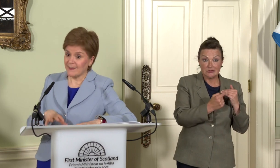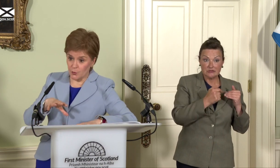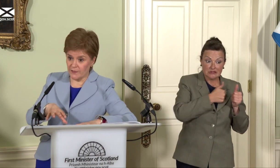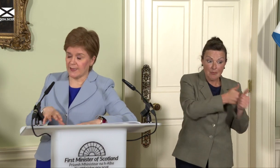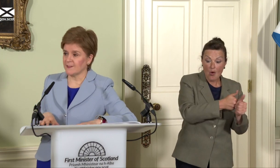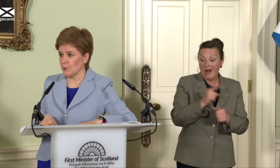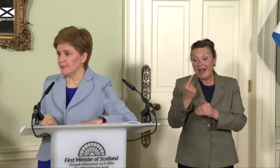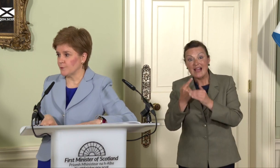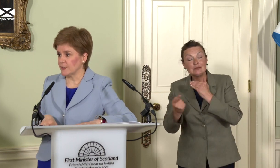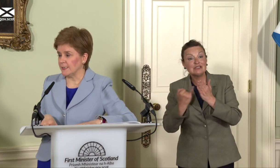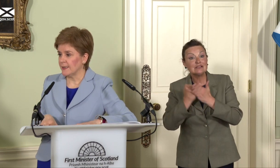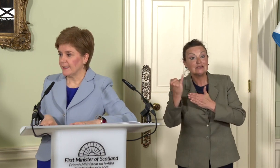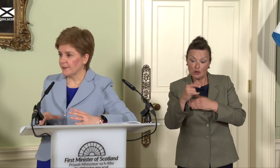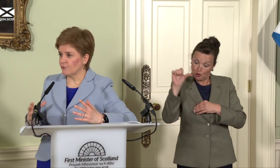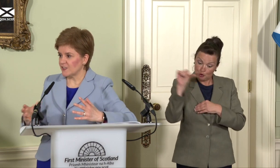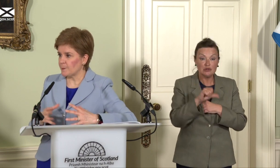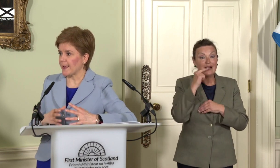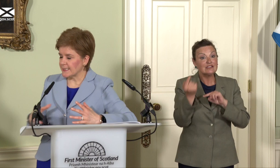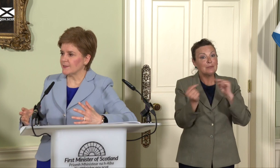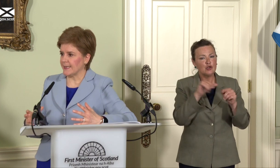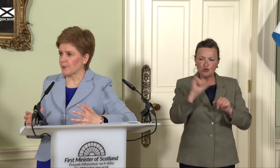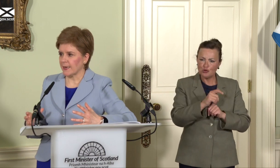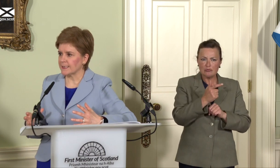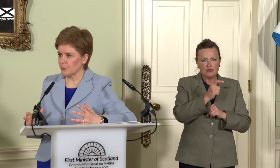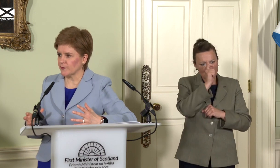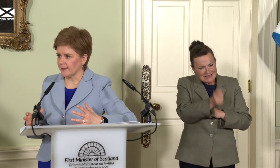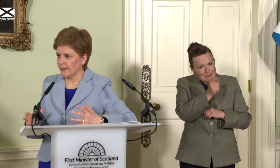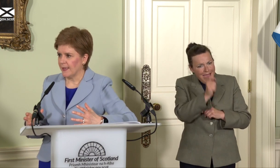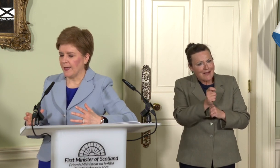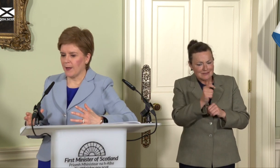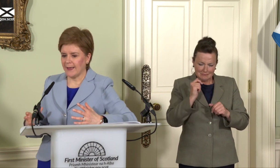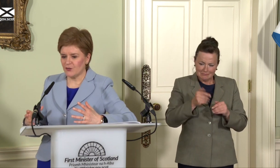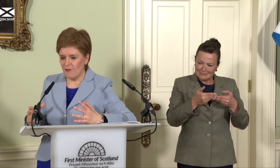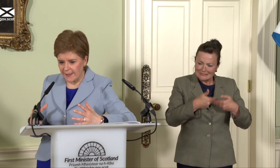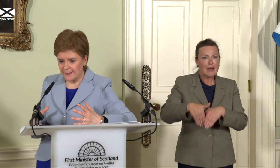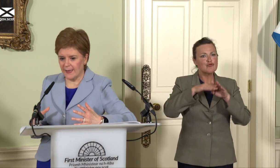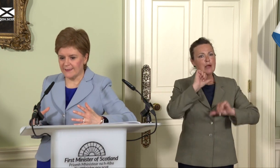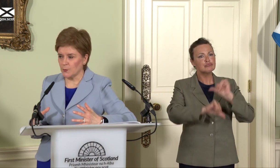as was the case in 2014 – that respected the democratic process, and recognised that we